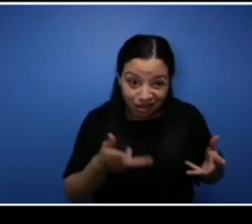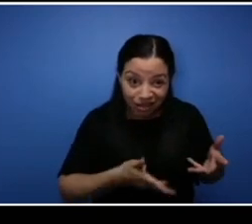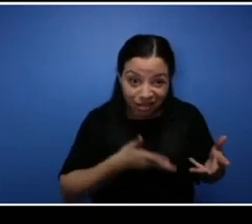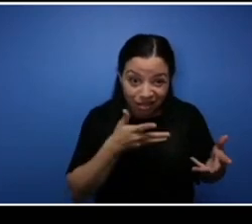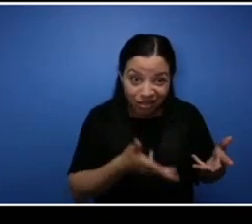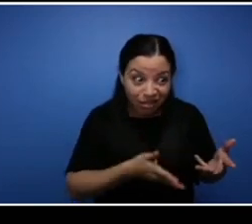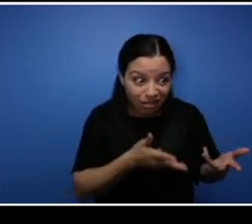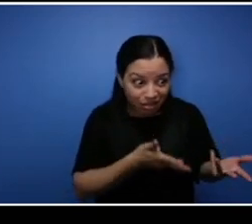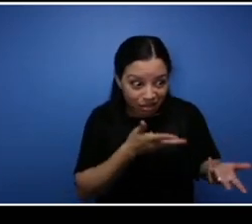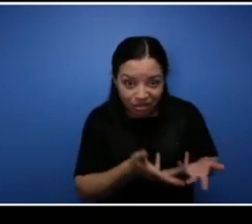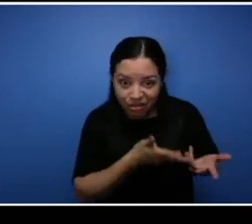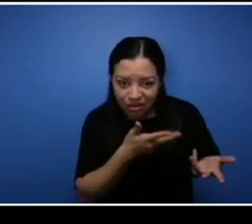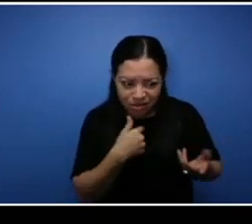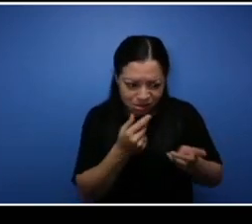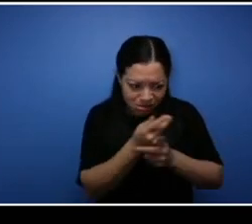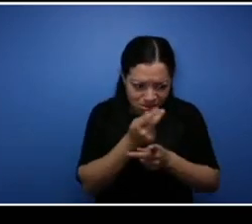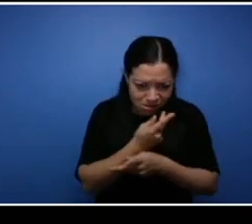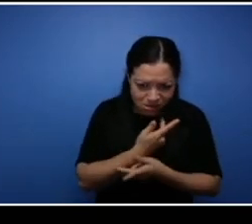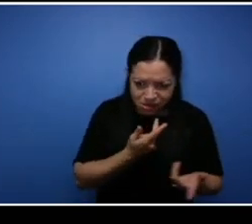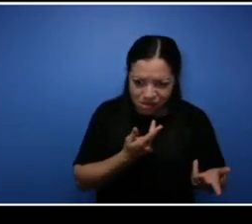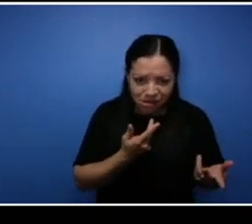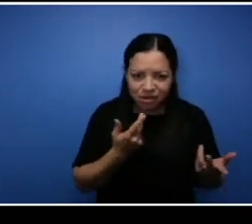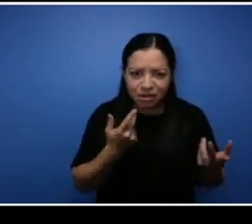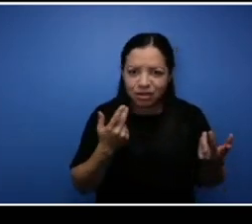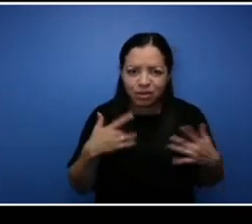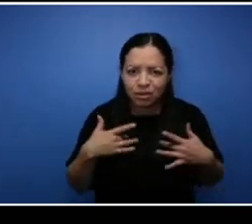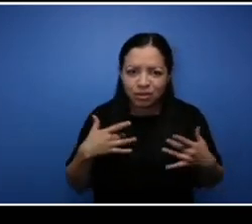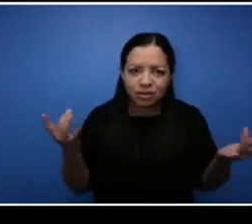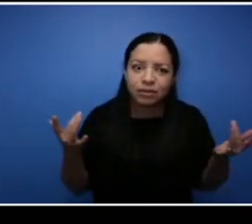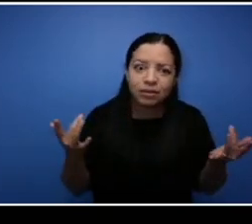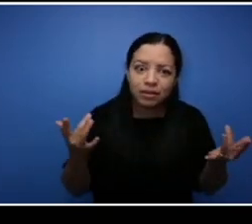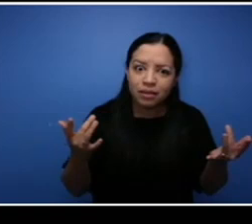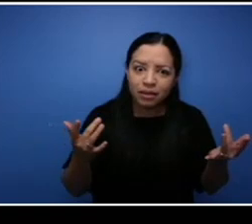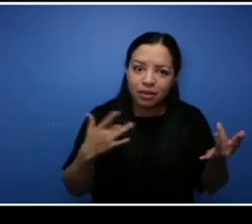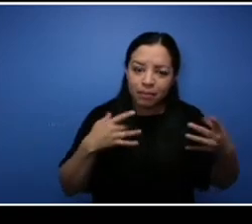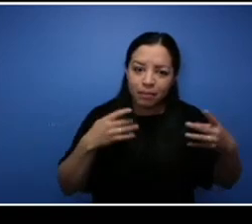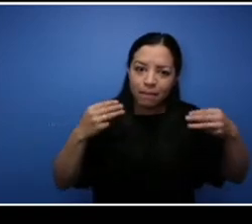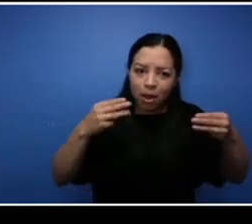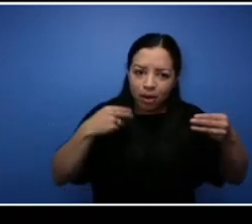reevaluate you know my market and do a little bit more research on what people wanted from